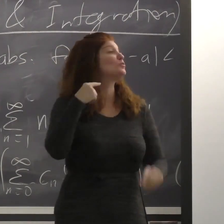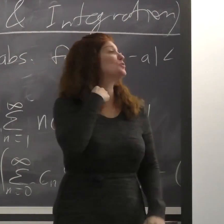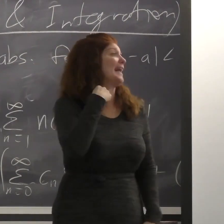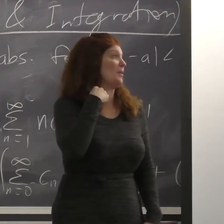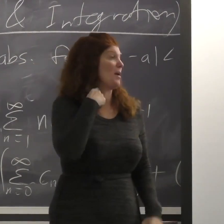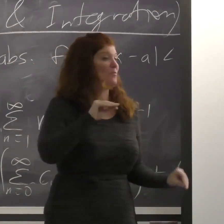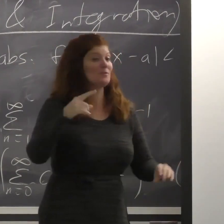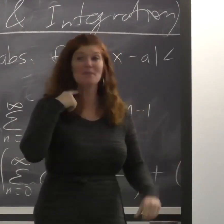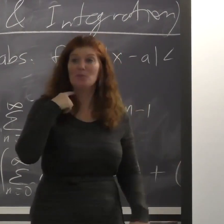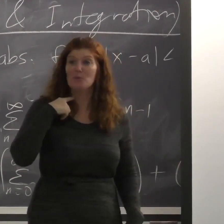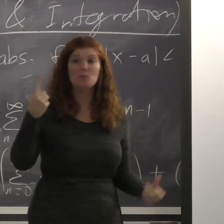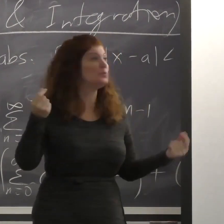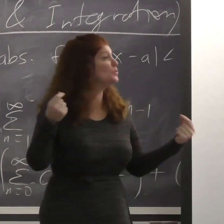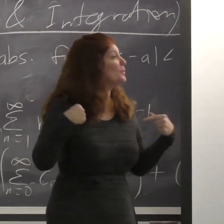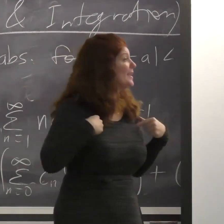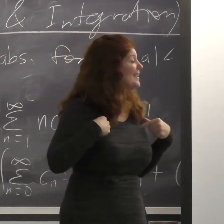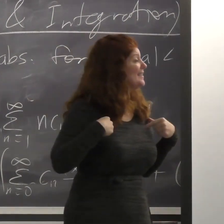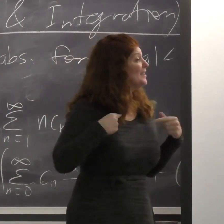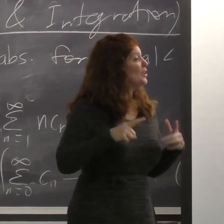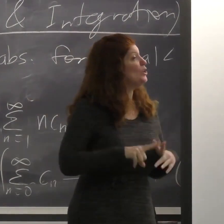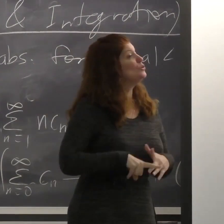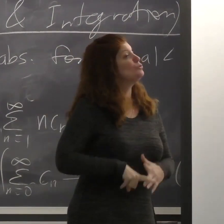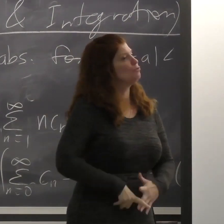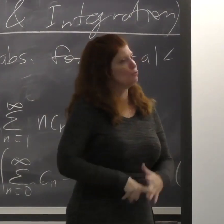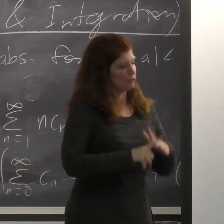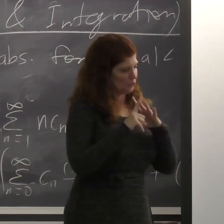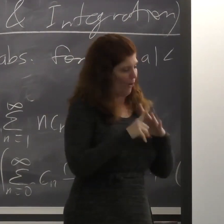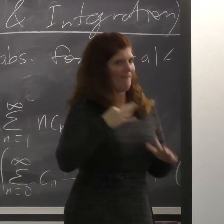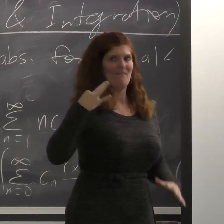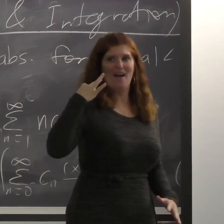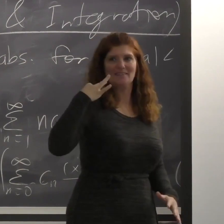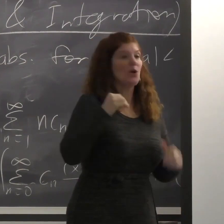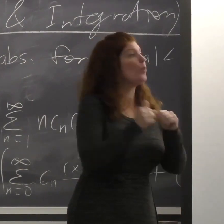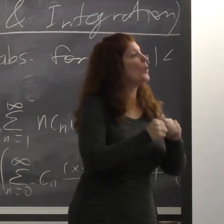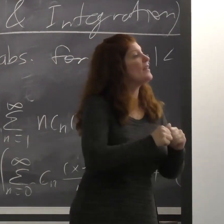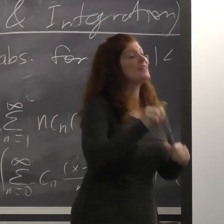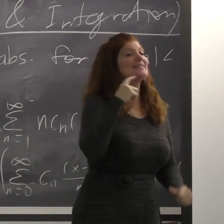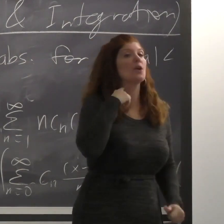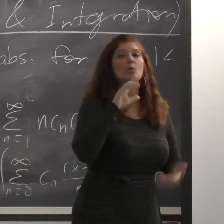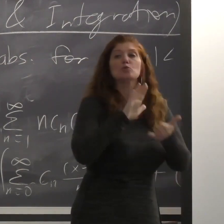was to begin to volunteer with Delaware School for the Deaf.